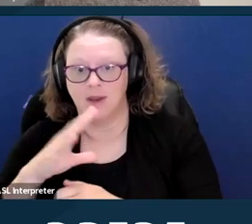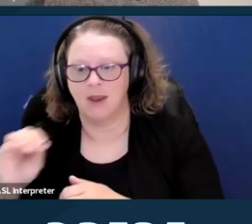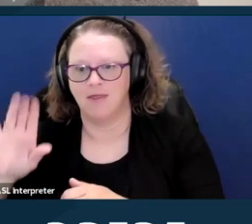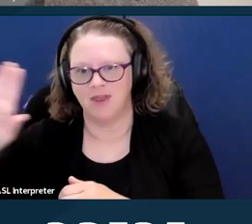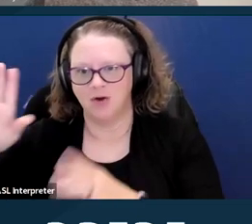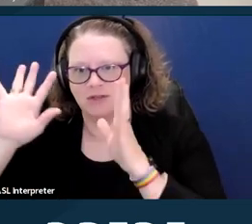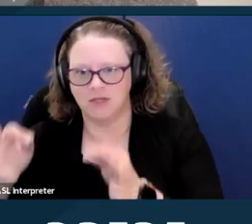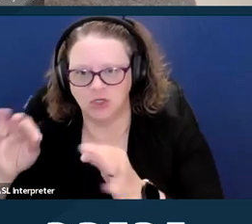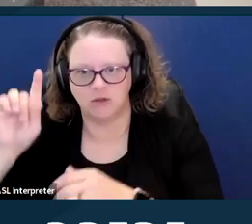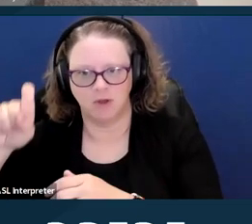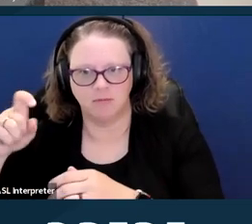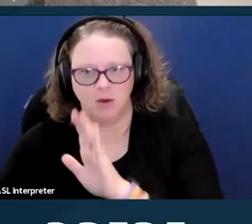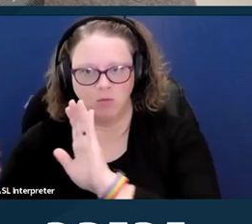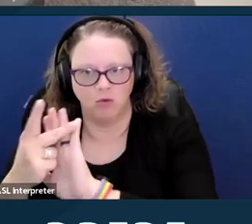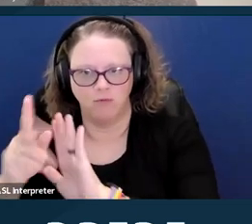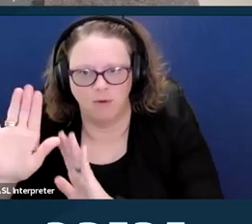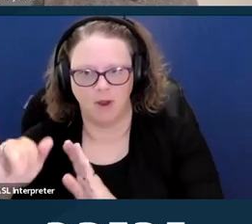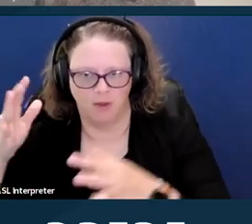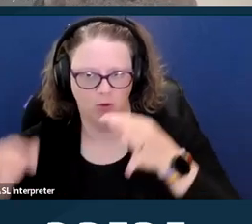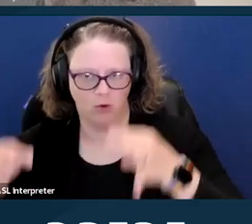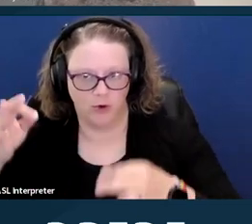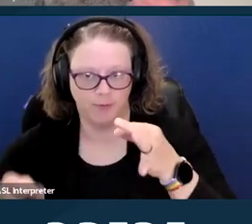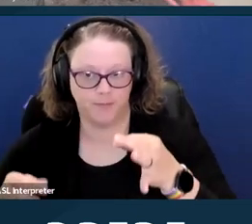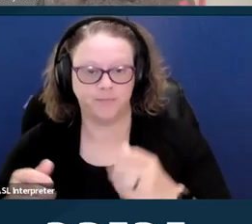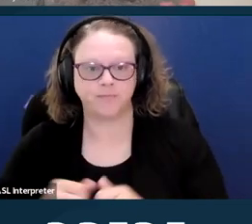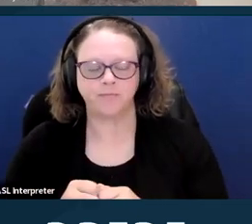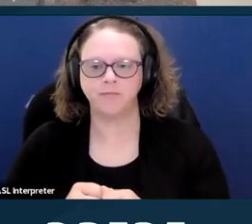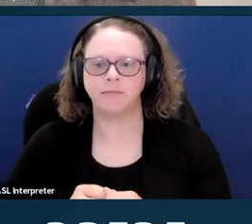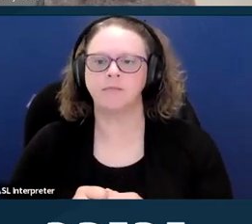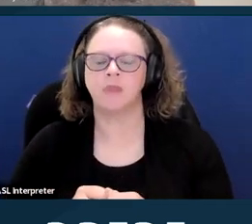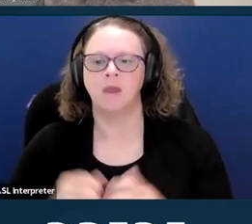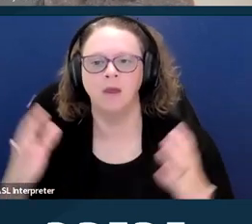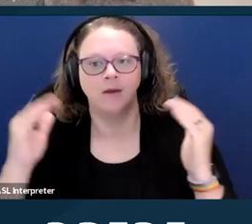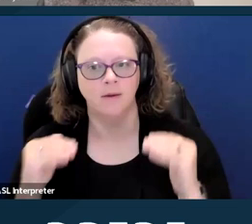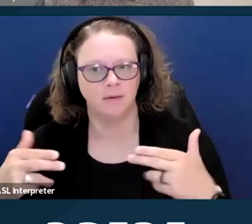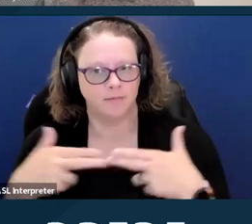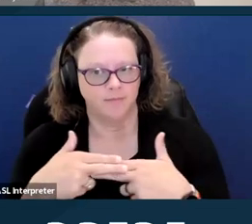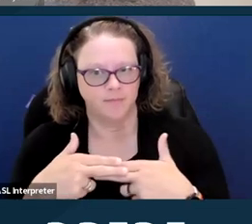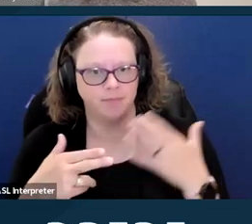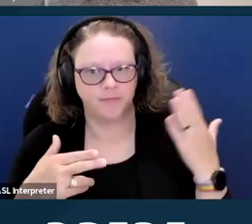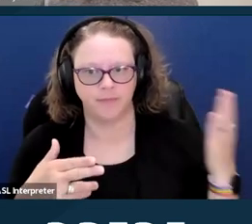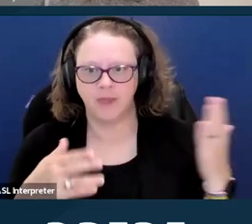Next slide, please. And because this is closely related to the topic of capacity,